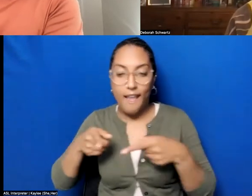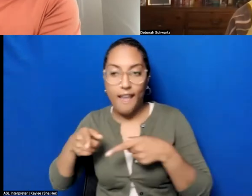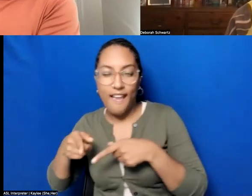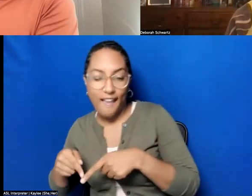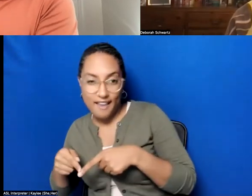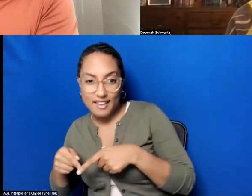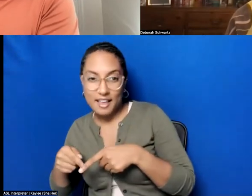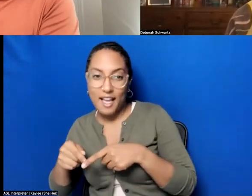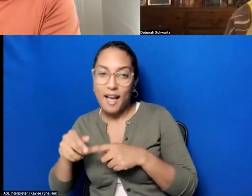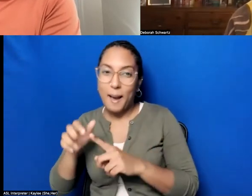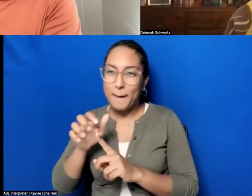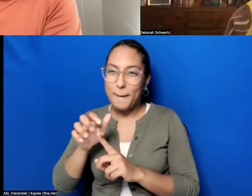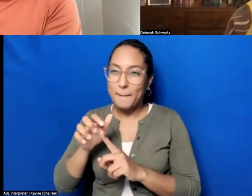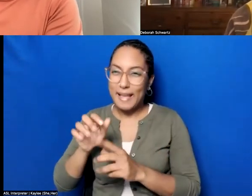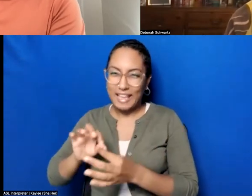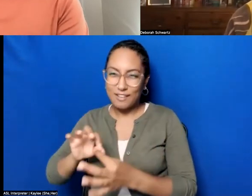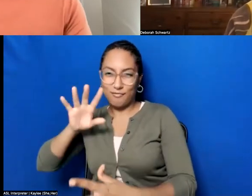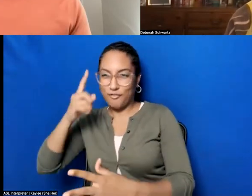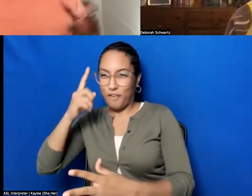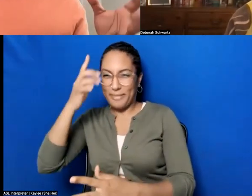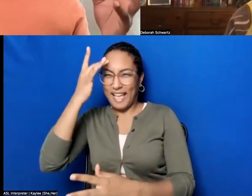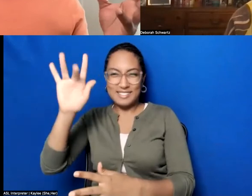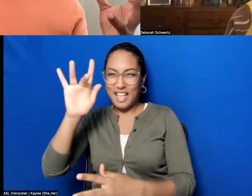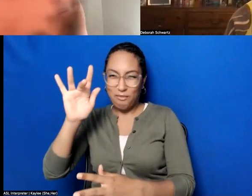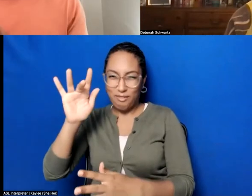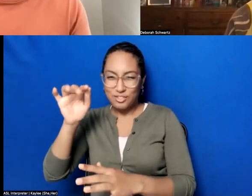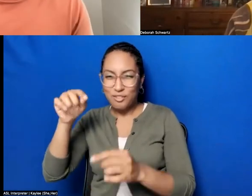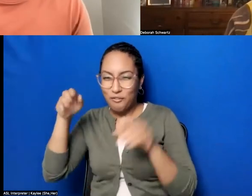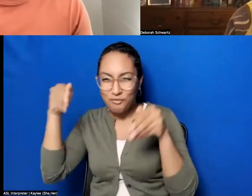from intellectuals, right? That these two groups need each other,